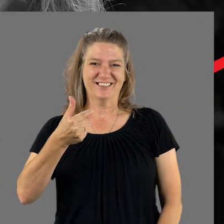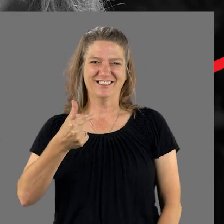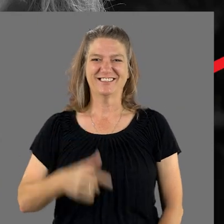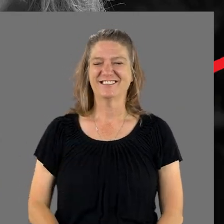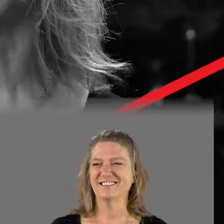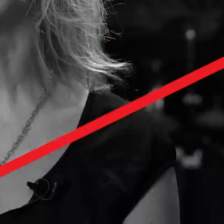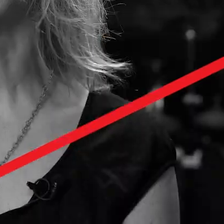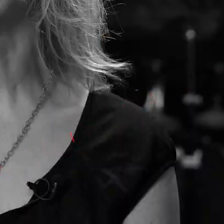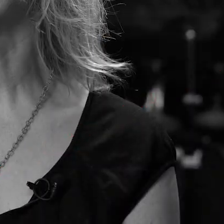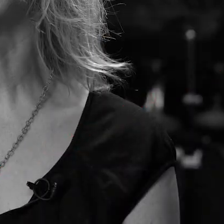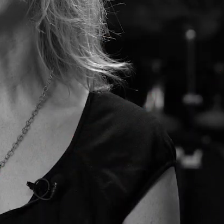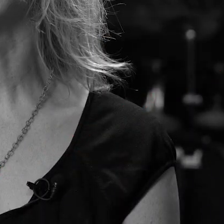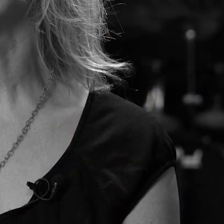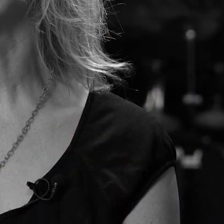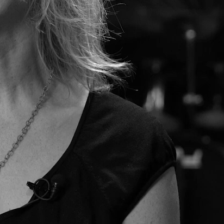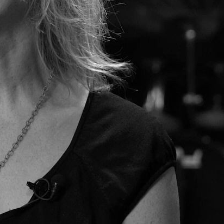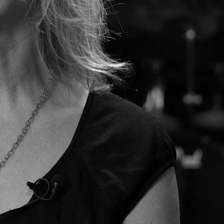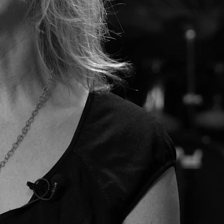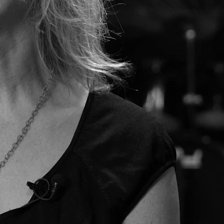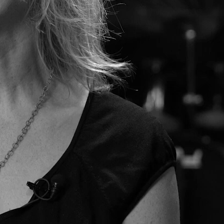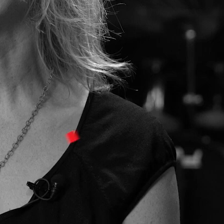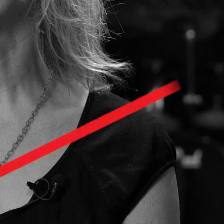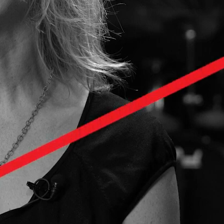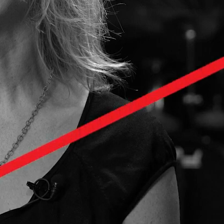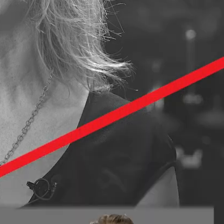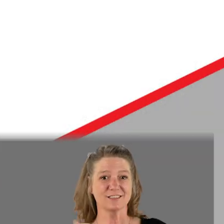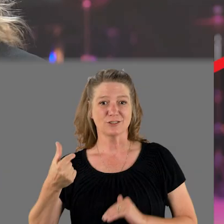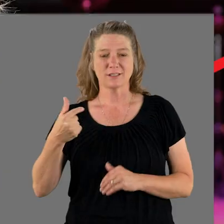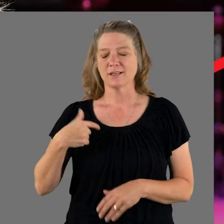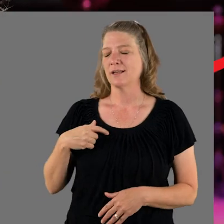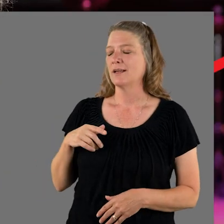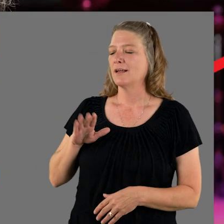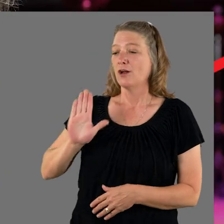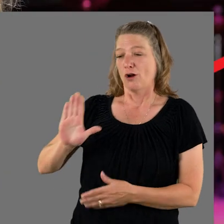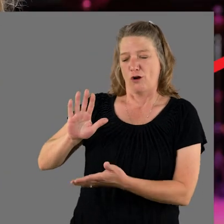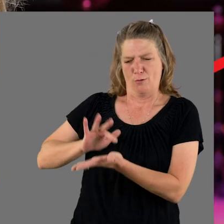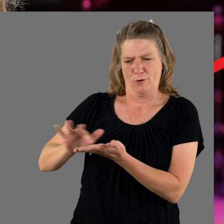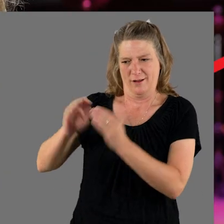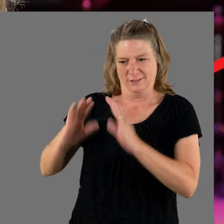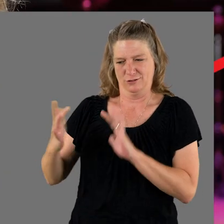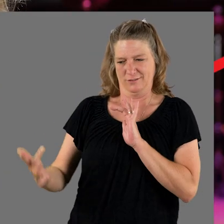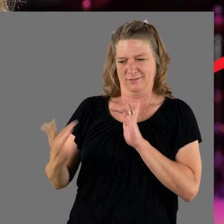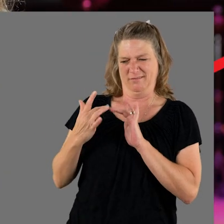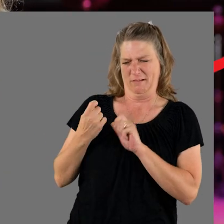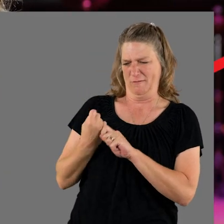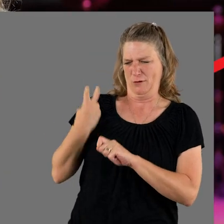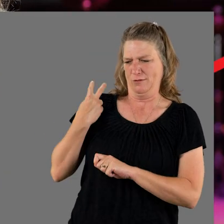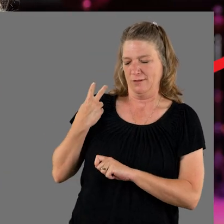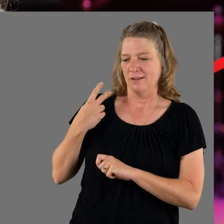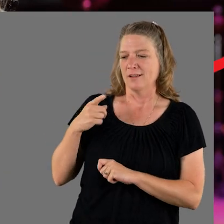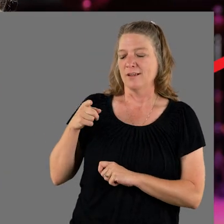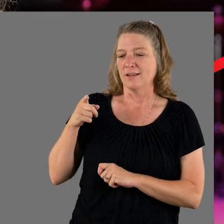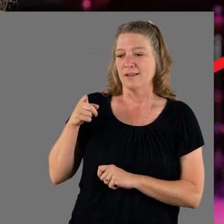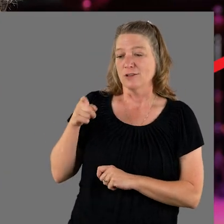(Audio Description Here) I was contacted by her braille teacher a few years ago,